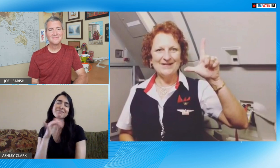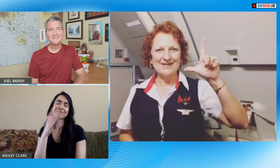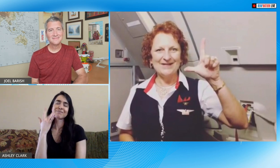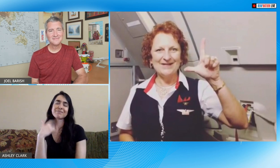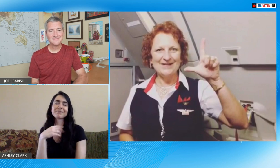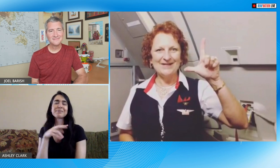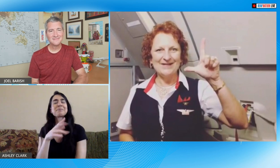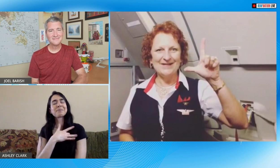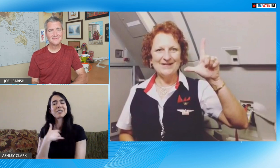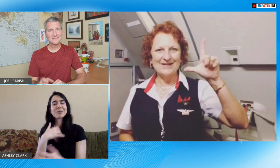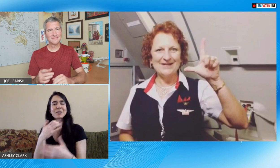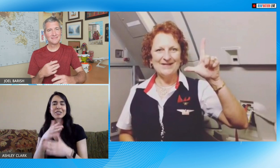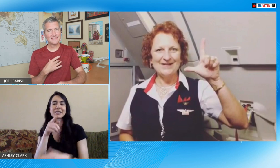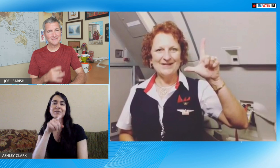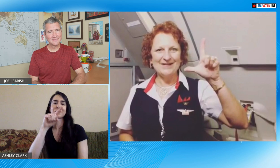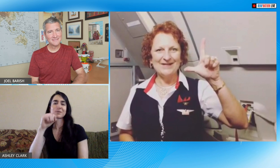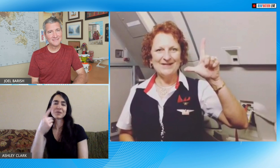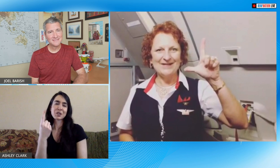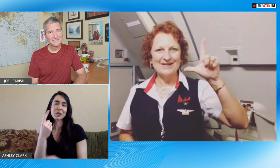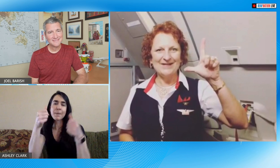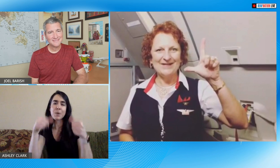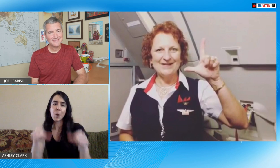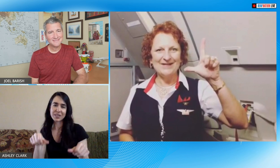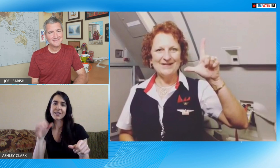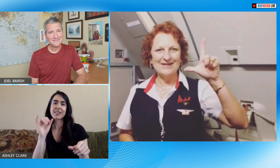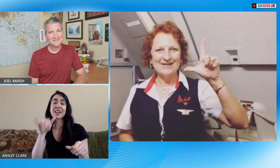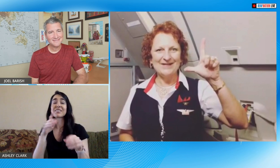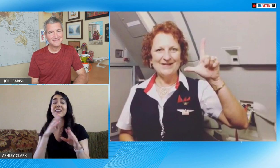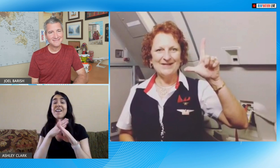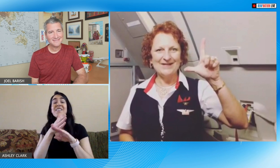that this flight attendant had made the effort to learn some sign so that was